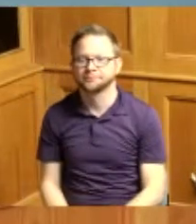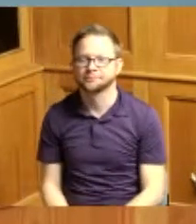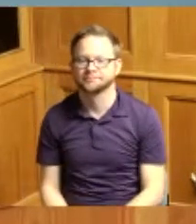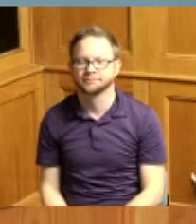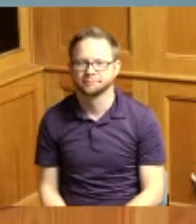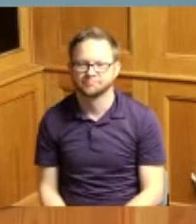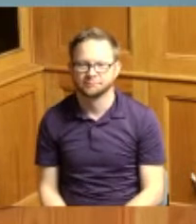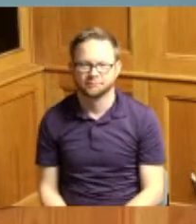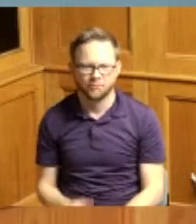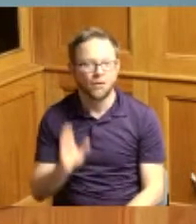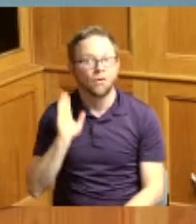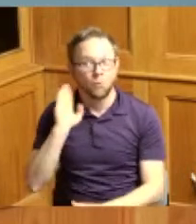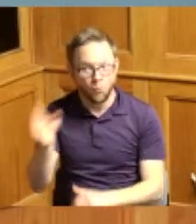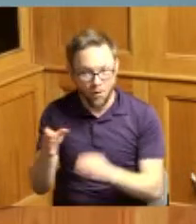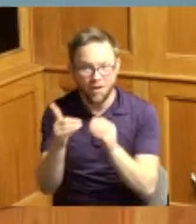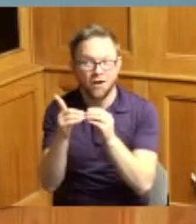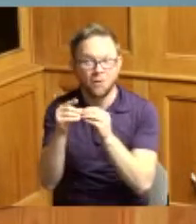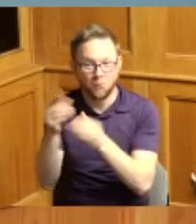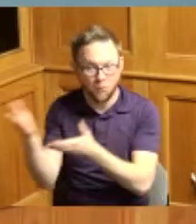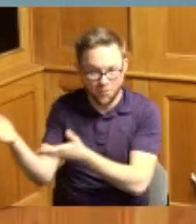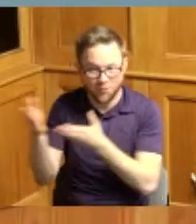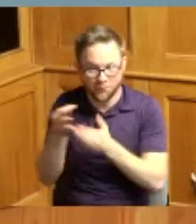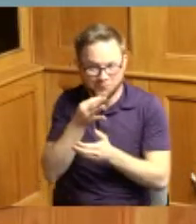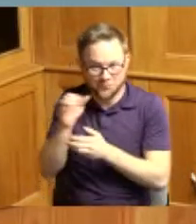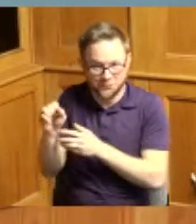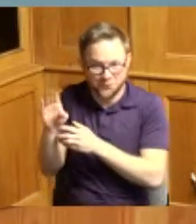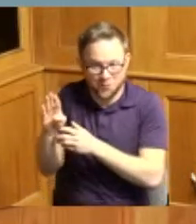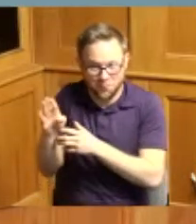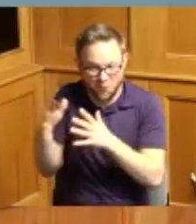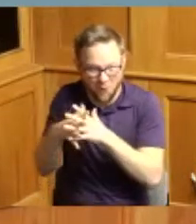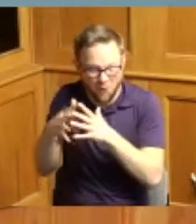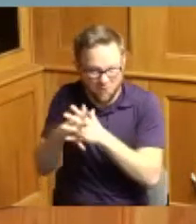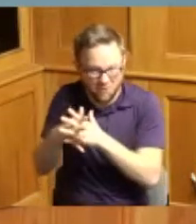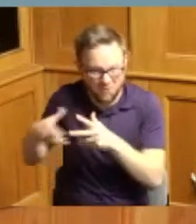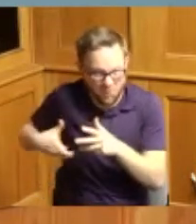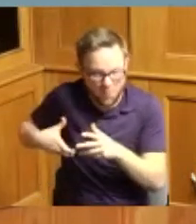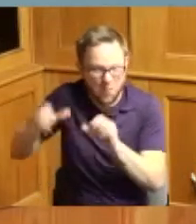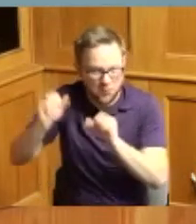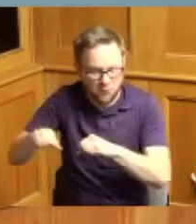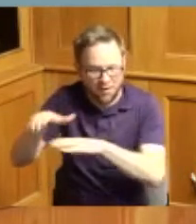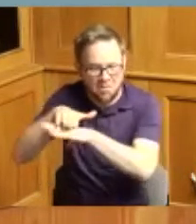another one coming very soon and you can rub that one too so okay we'll move right along